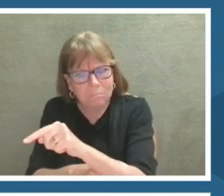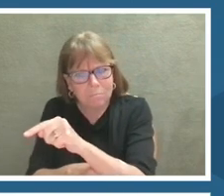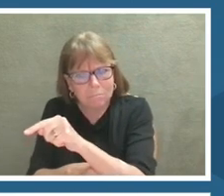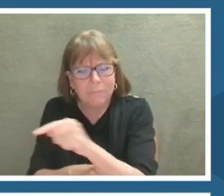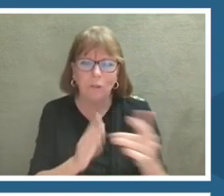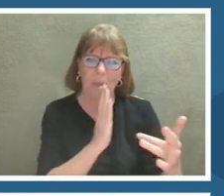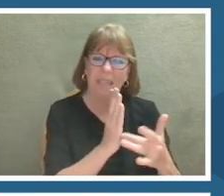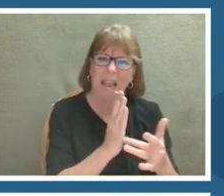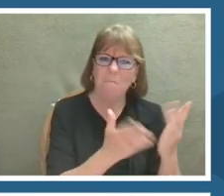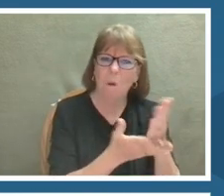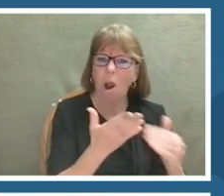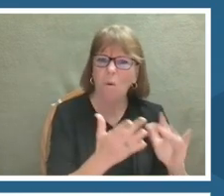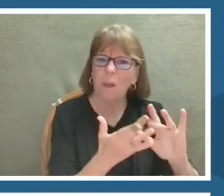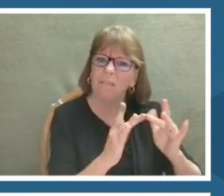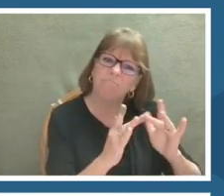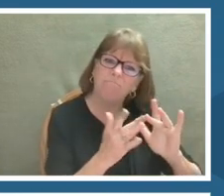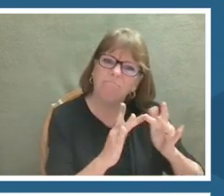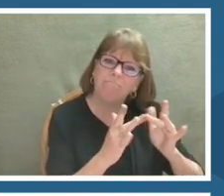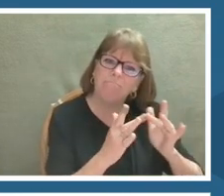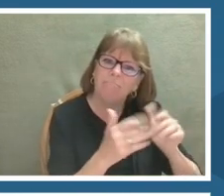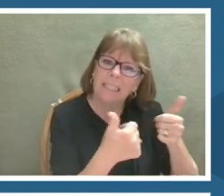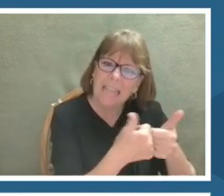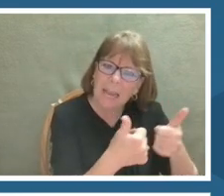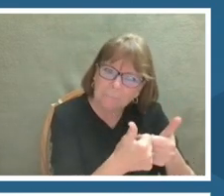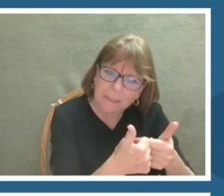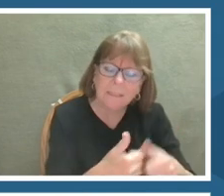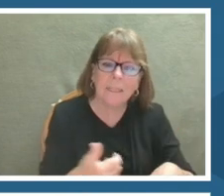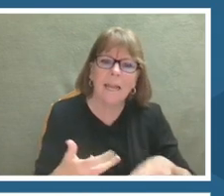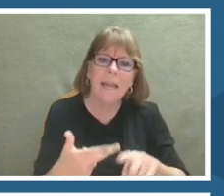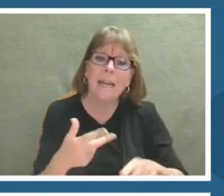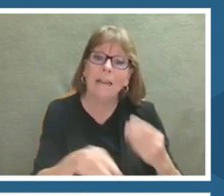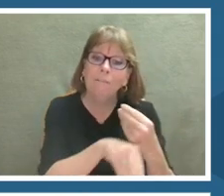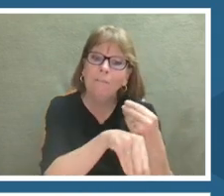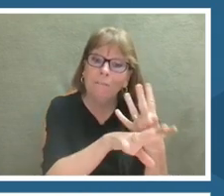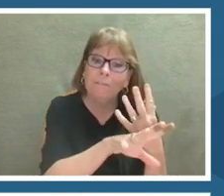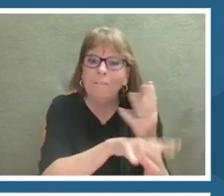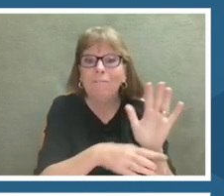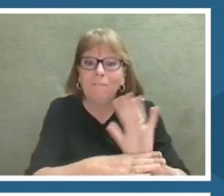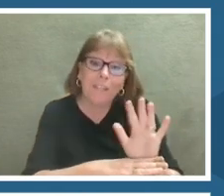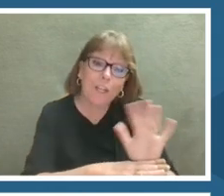also some really fun video biographies about the scientists lives and their careers.